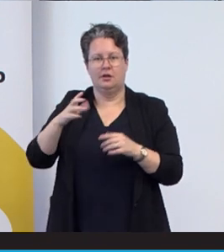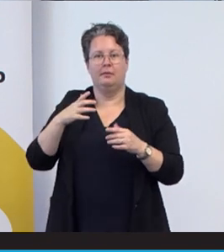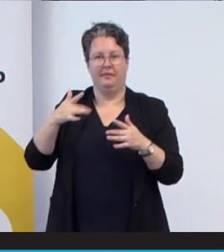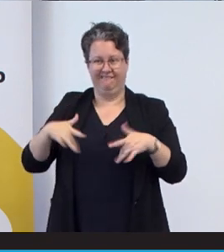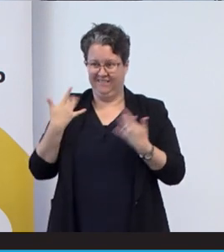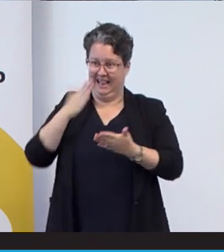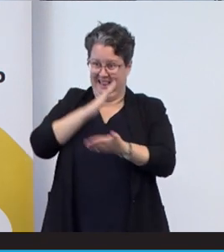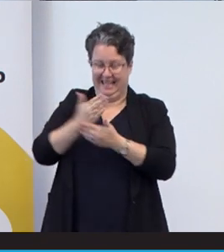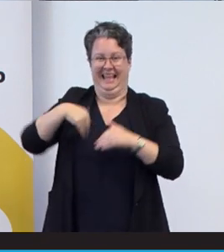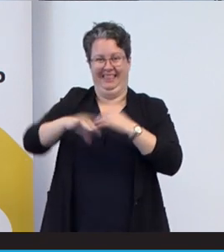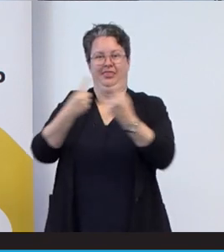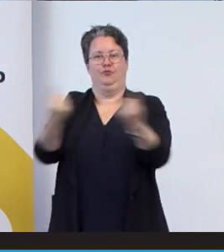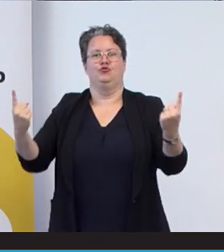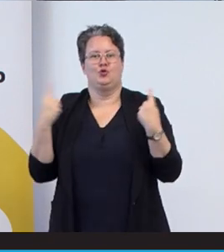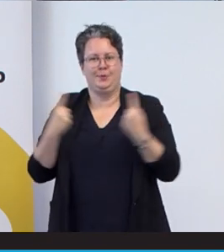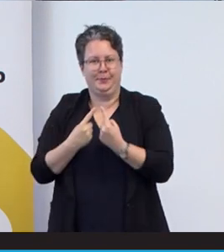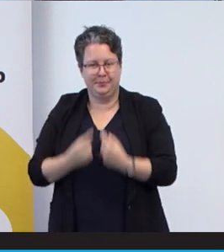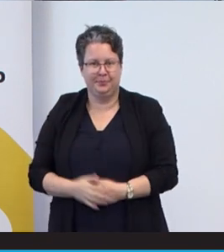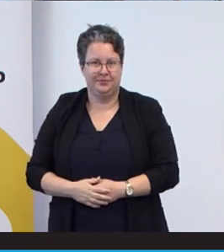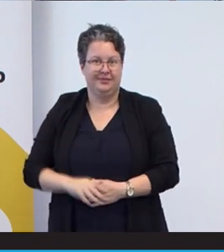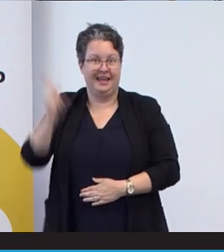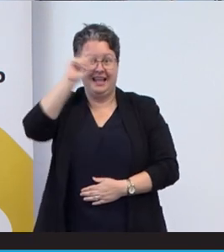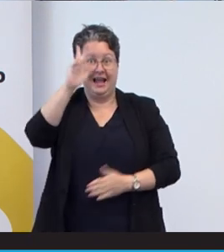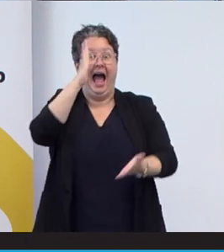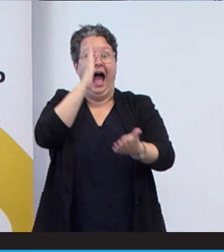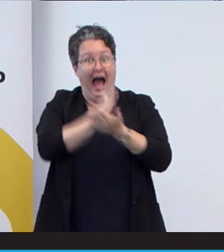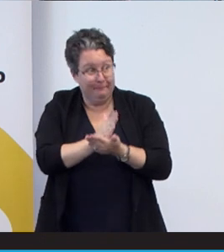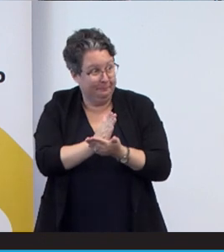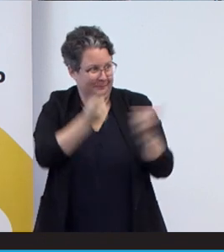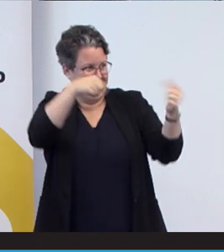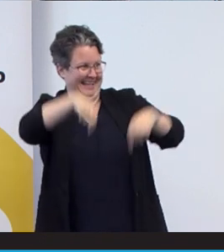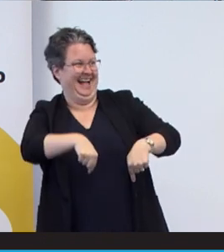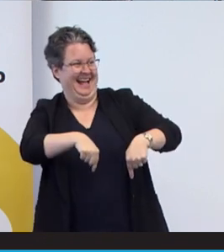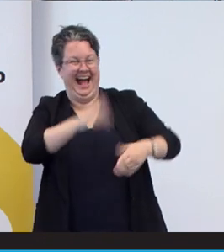they were actually in the room with us. But today you are actually in the room with us,